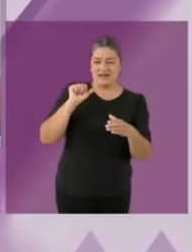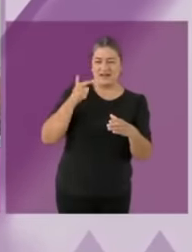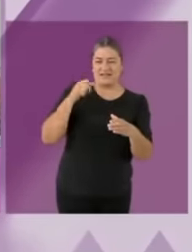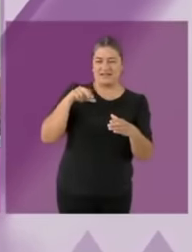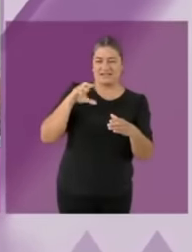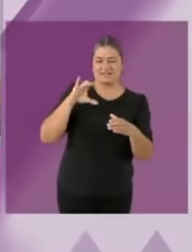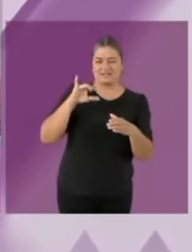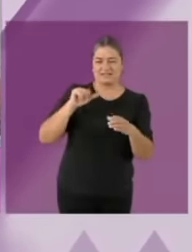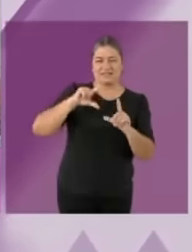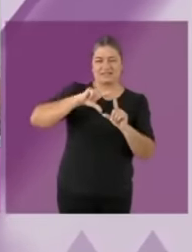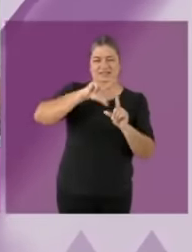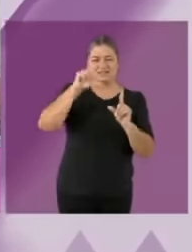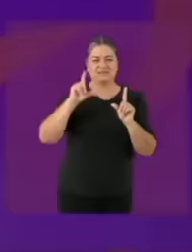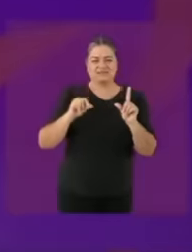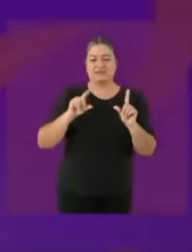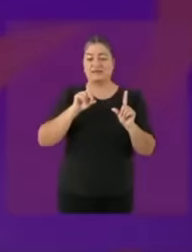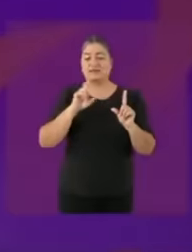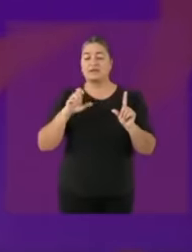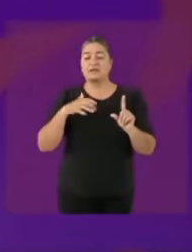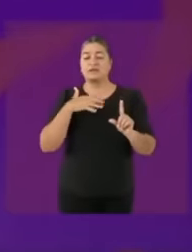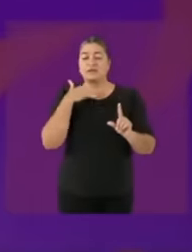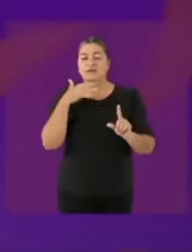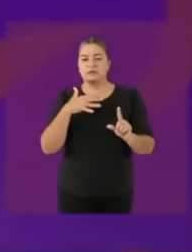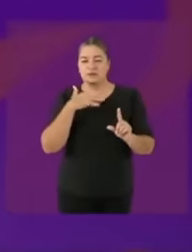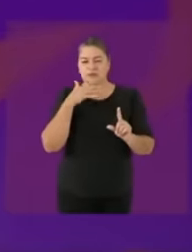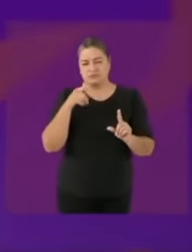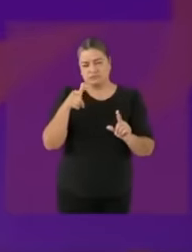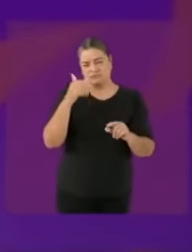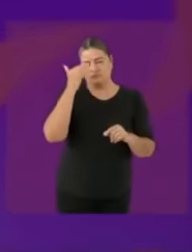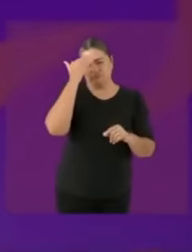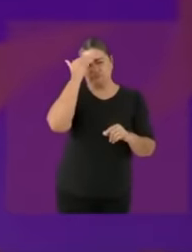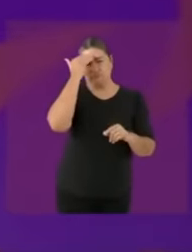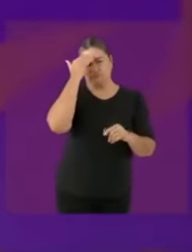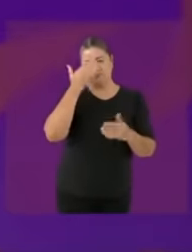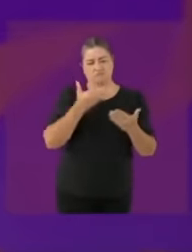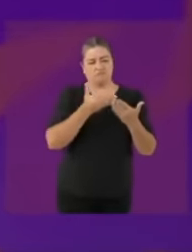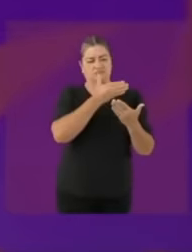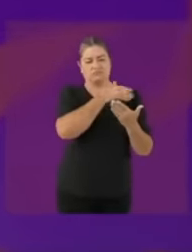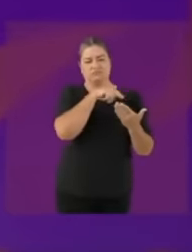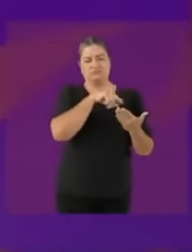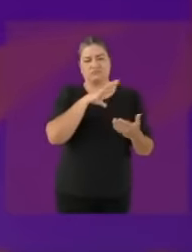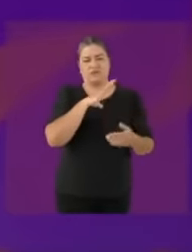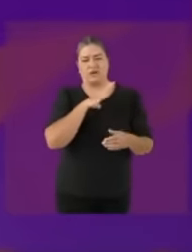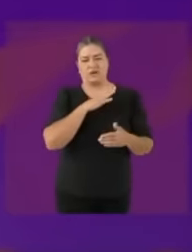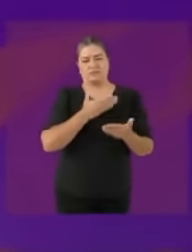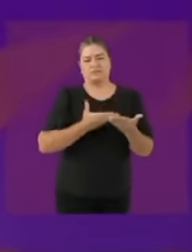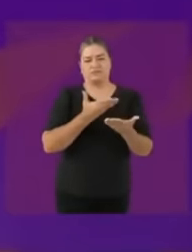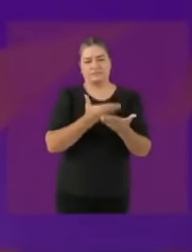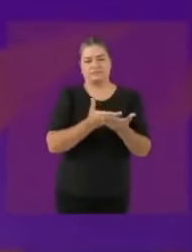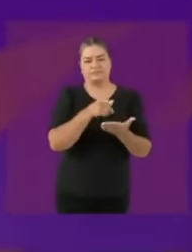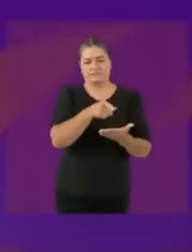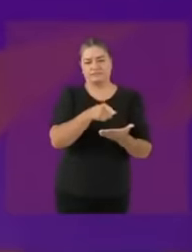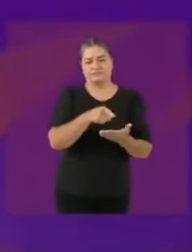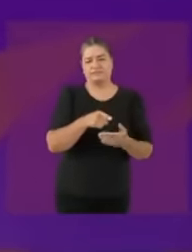are coordinated by Dr. Juan Ramón de la Fuente, a large number of experts and